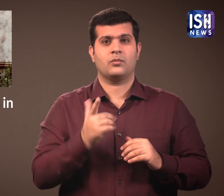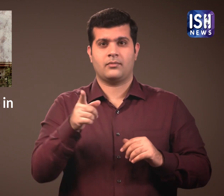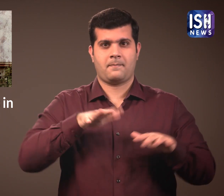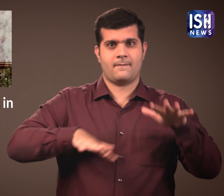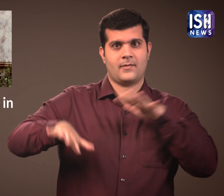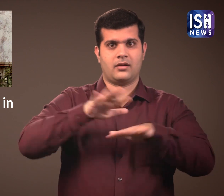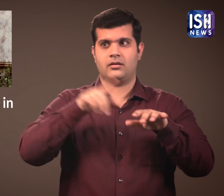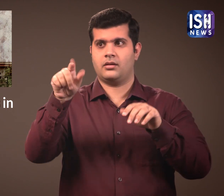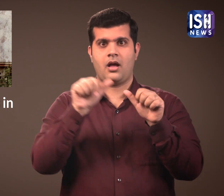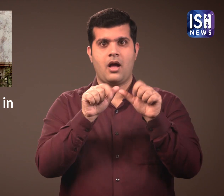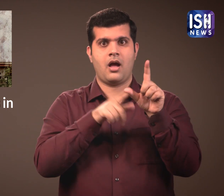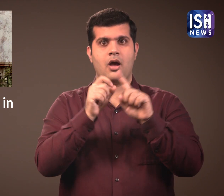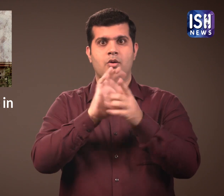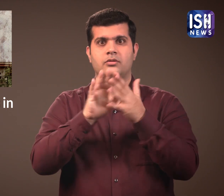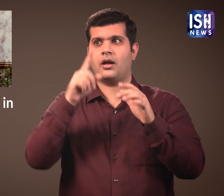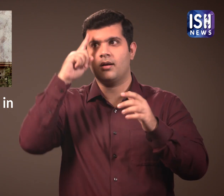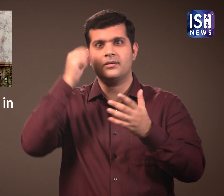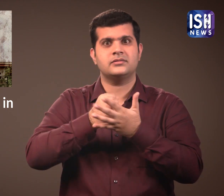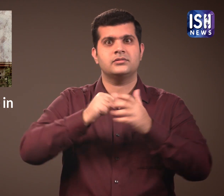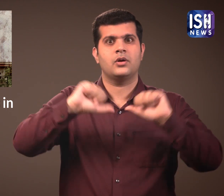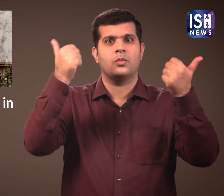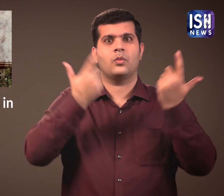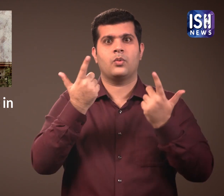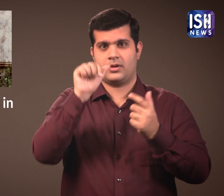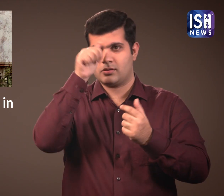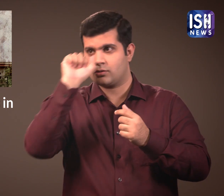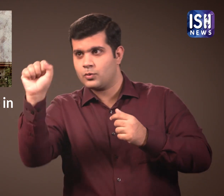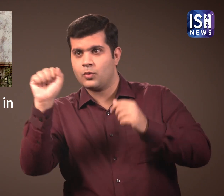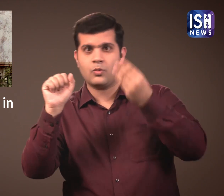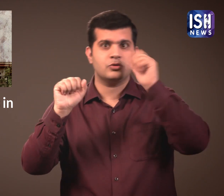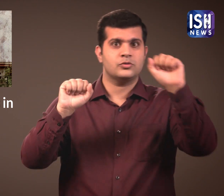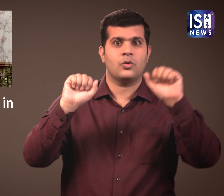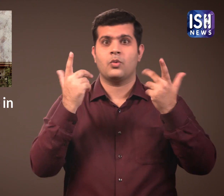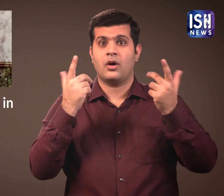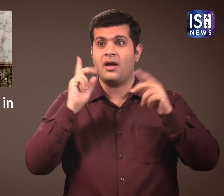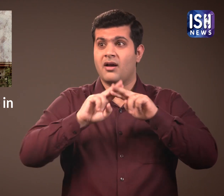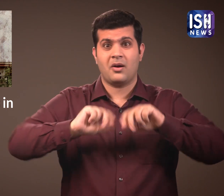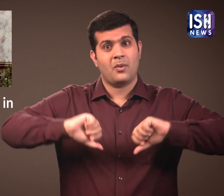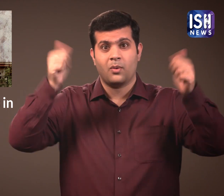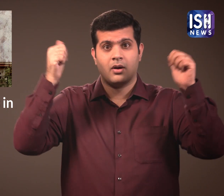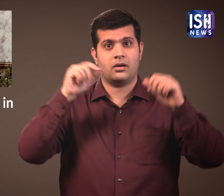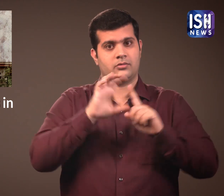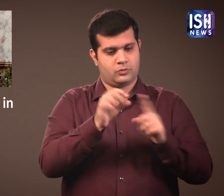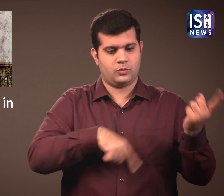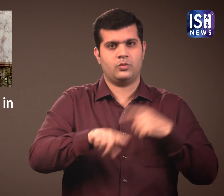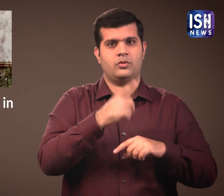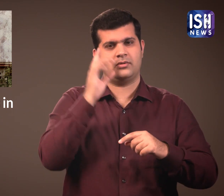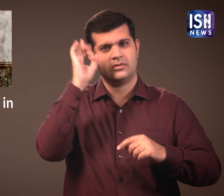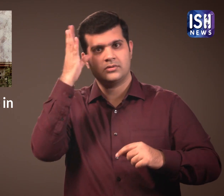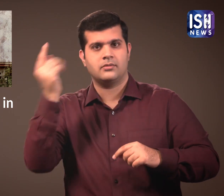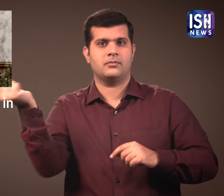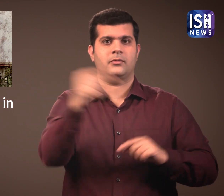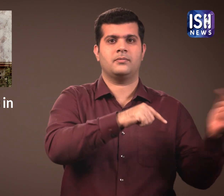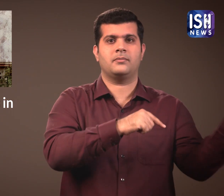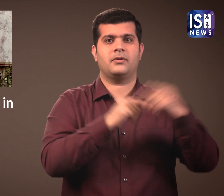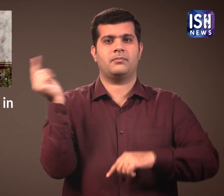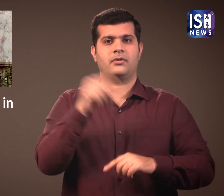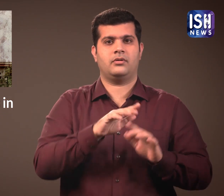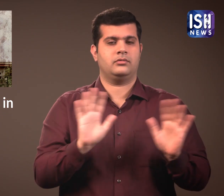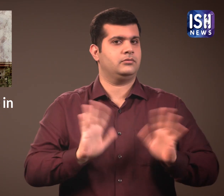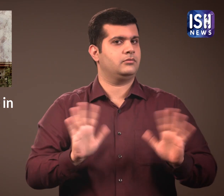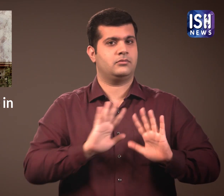They have done this because after the Ayodhya decision has been announced there may be riots using these items.